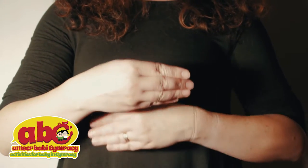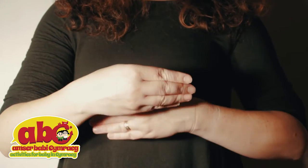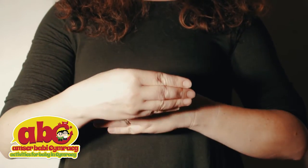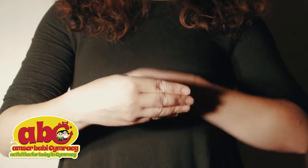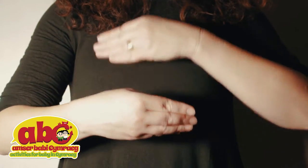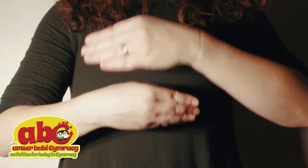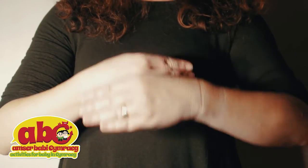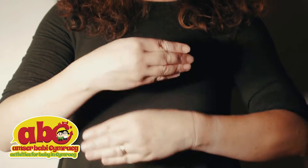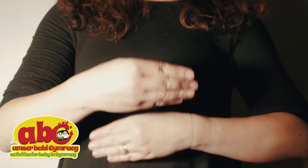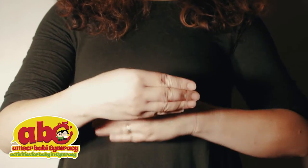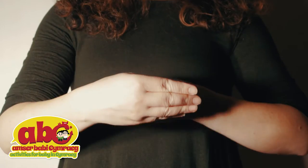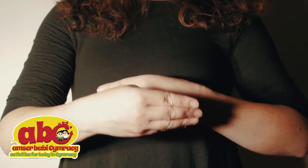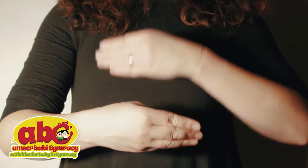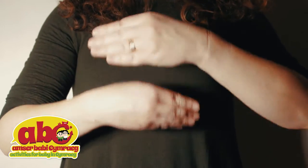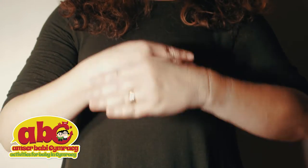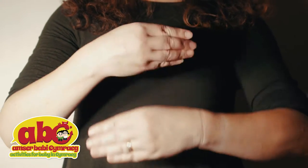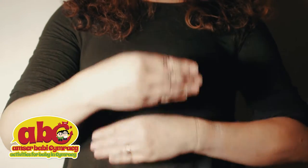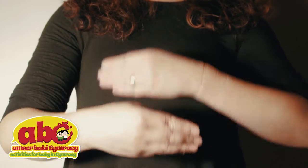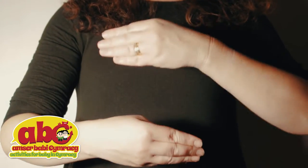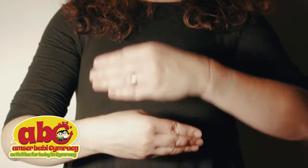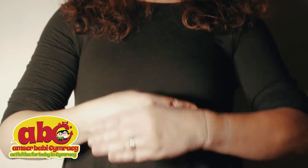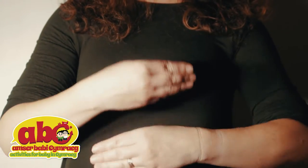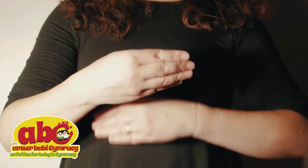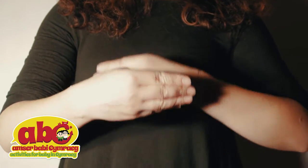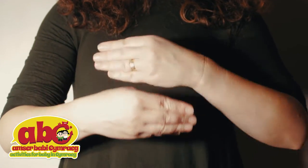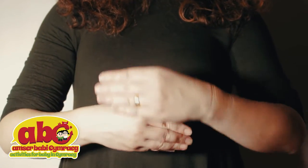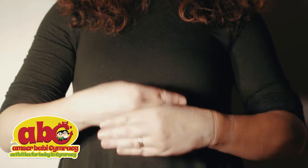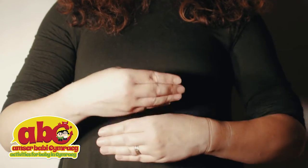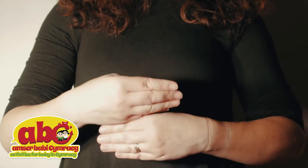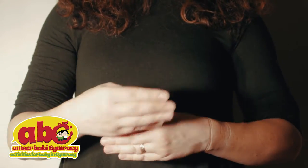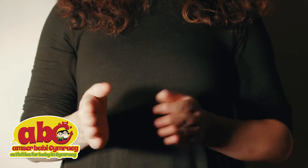and turn, and turn like this.